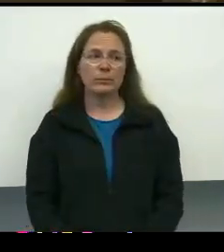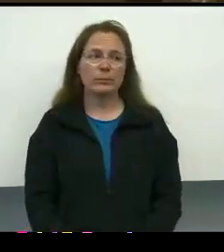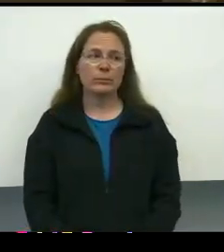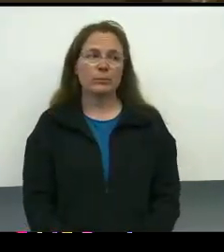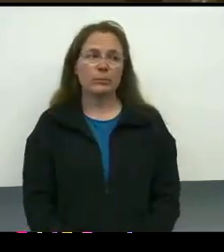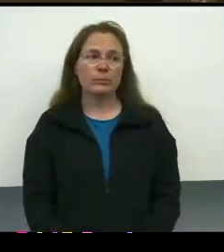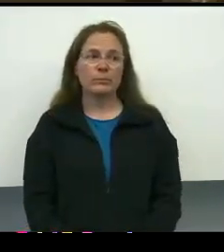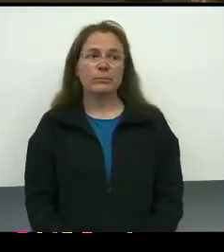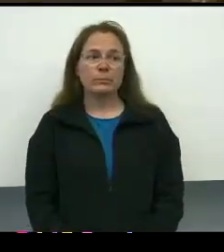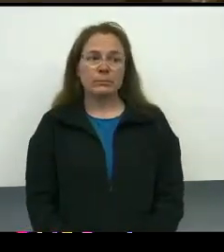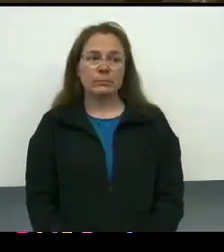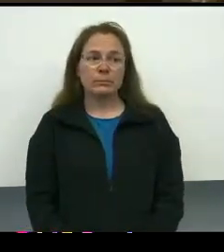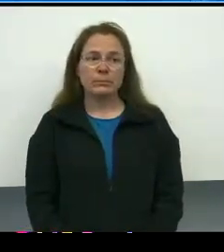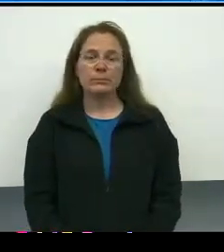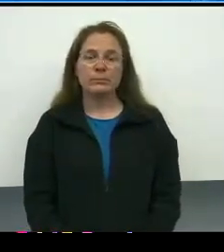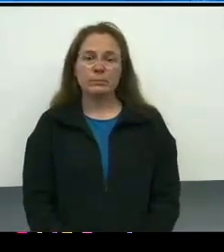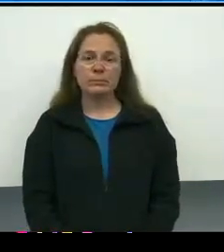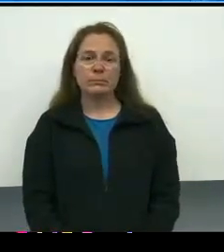[Wayne] Word for the day, persevere.